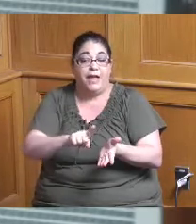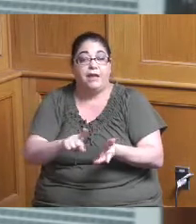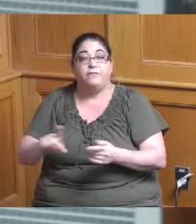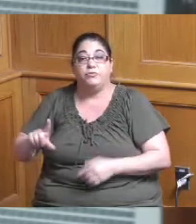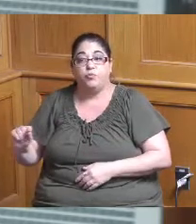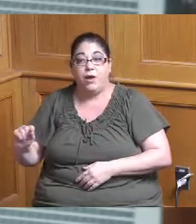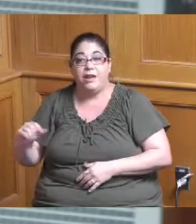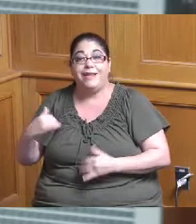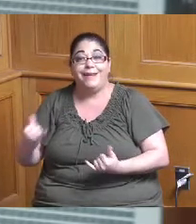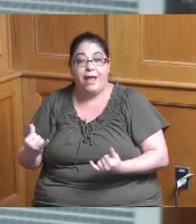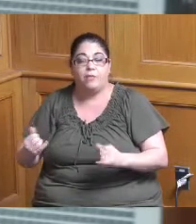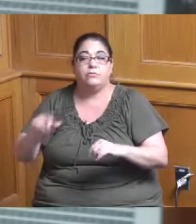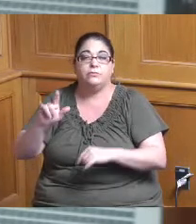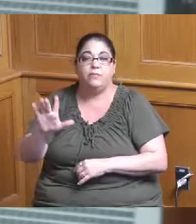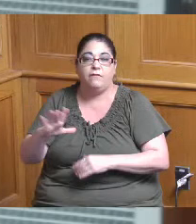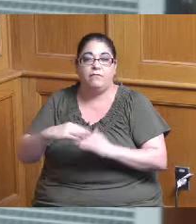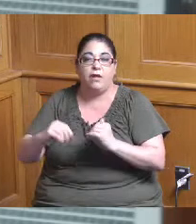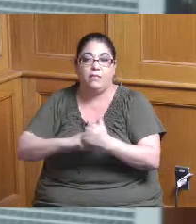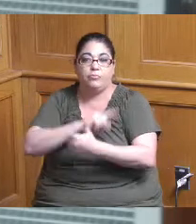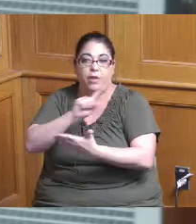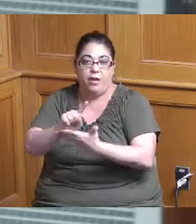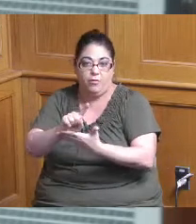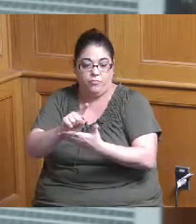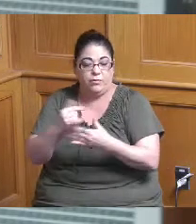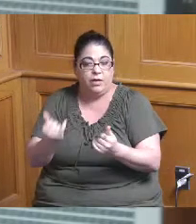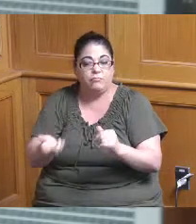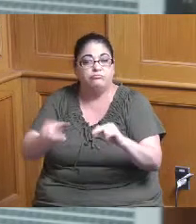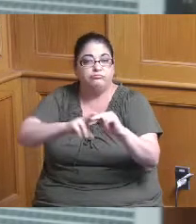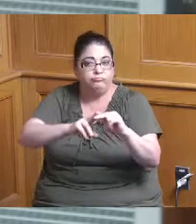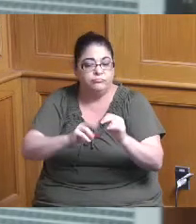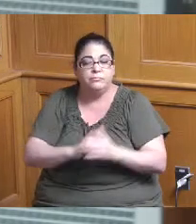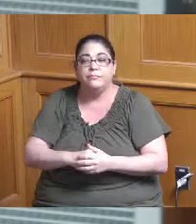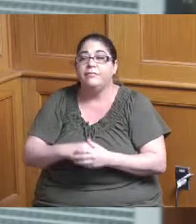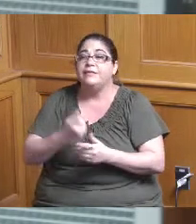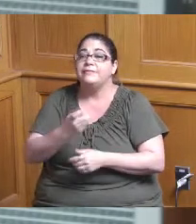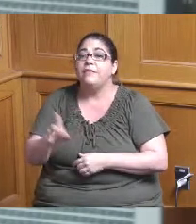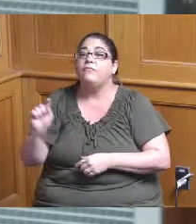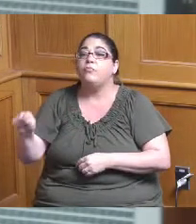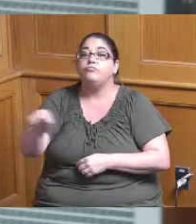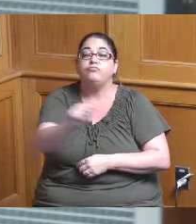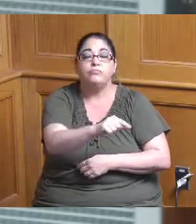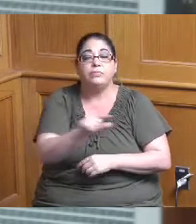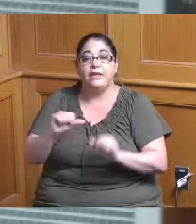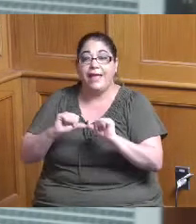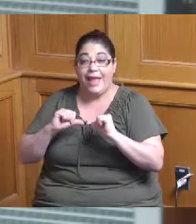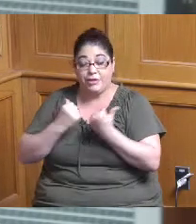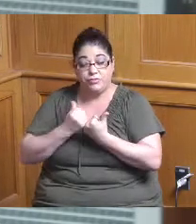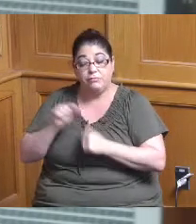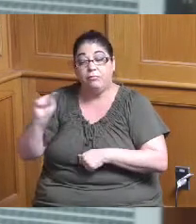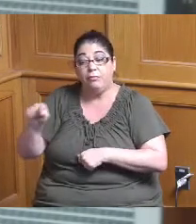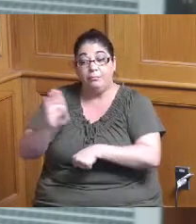and in several of the agencies that are included in the program have indicated they're actually